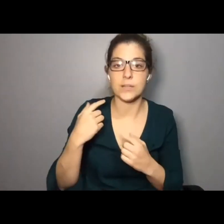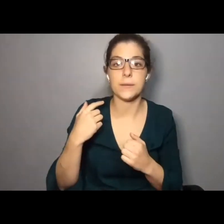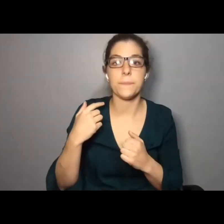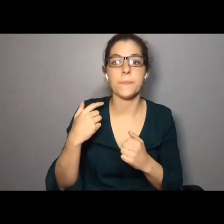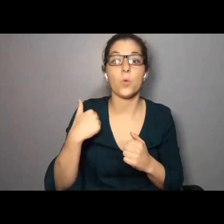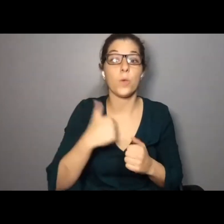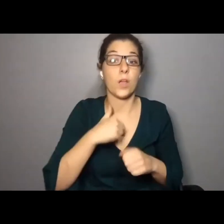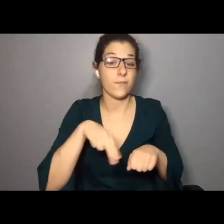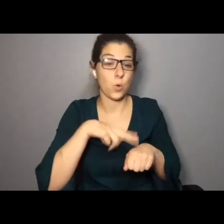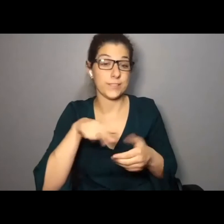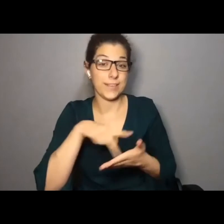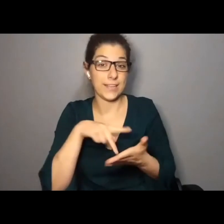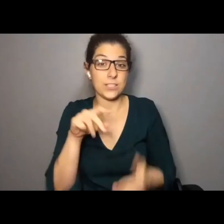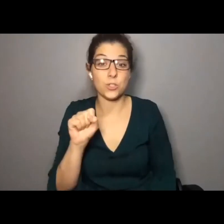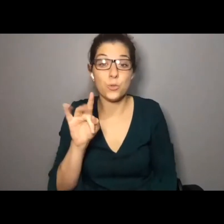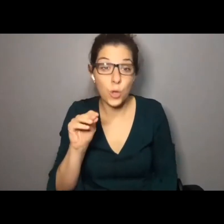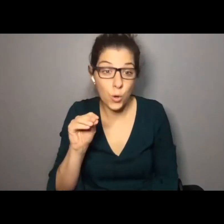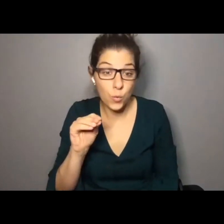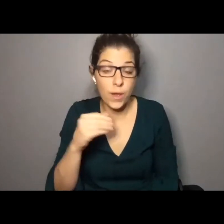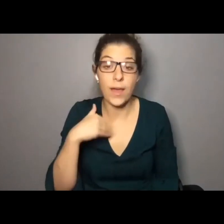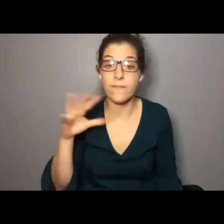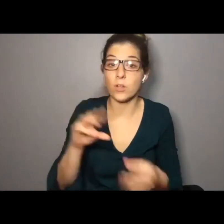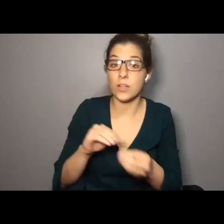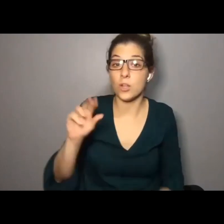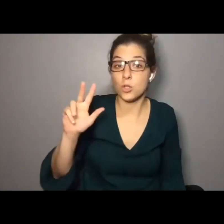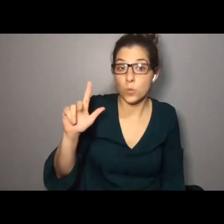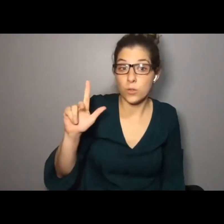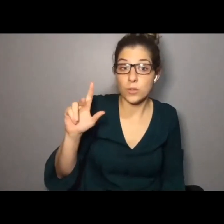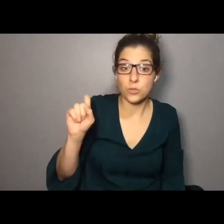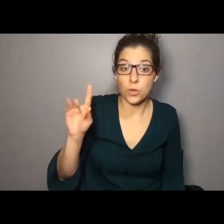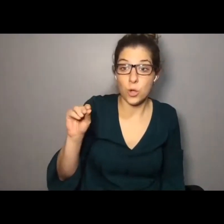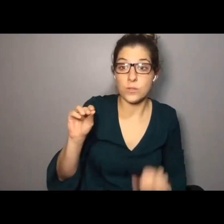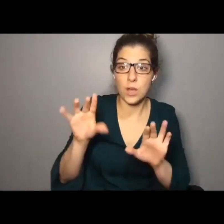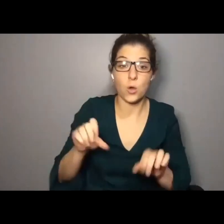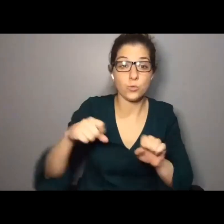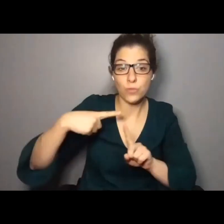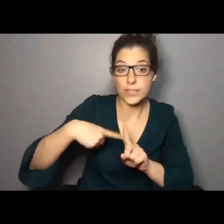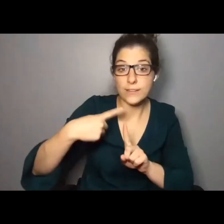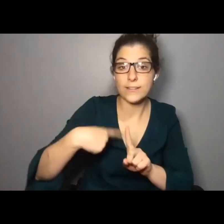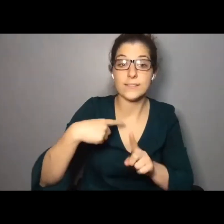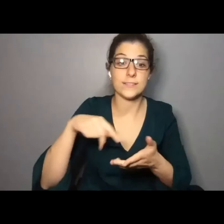are, of course, a dance studio. We have 23 studios that host rentals and dance training